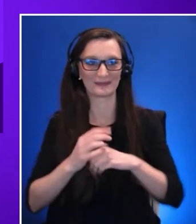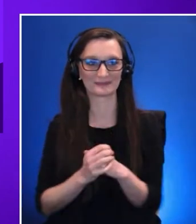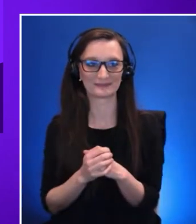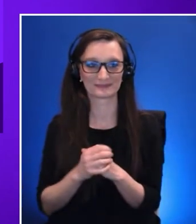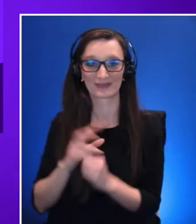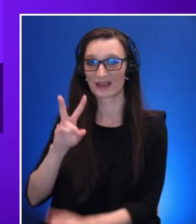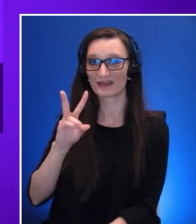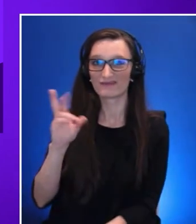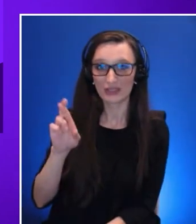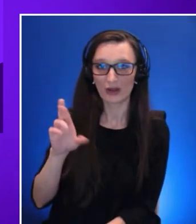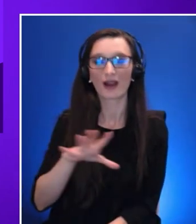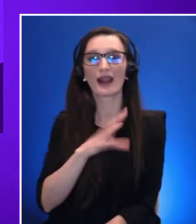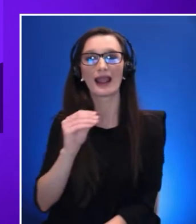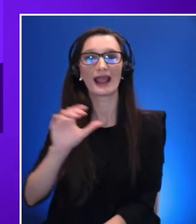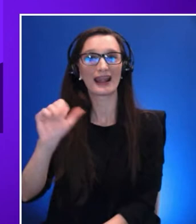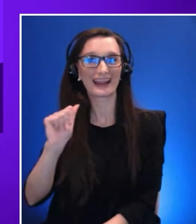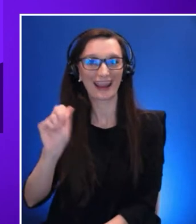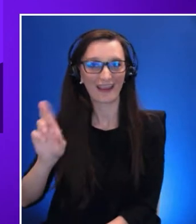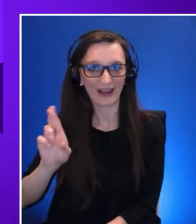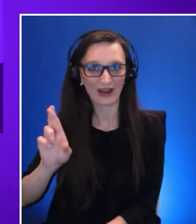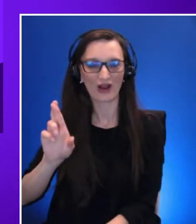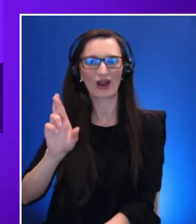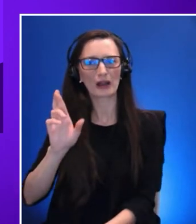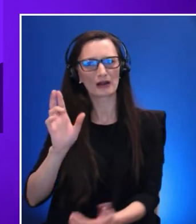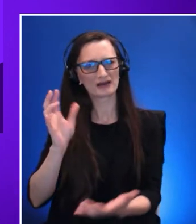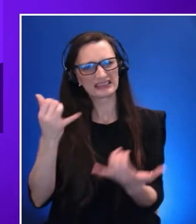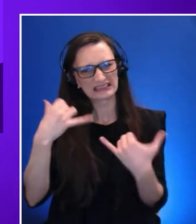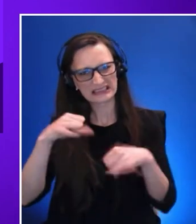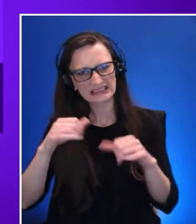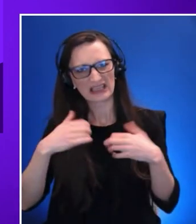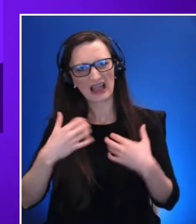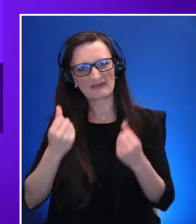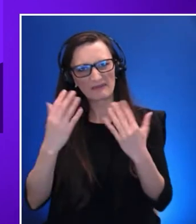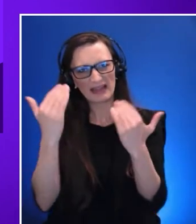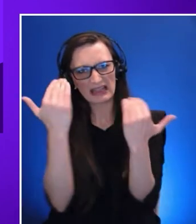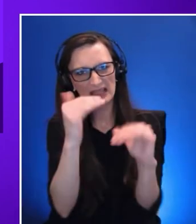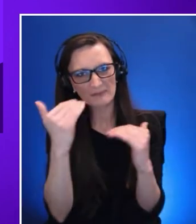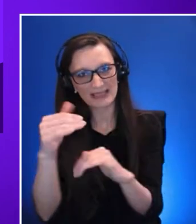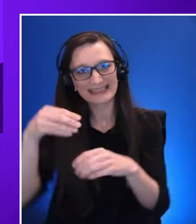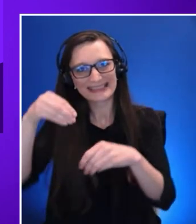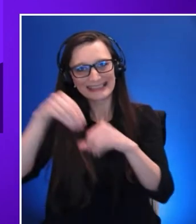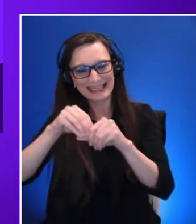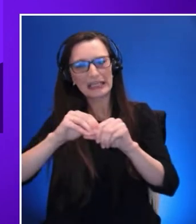remain largely limited to the world of games and entertainment but things are changing fast.